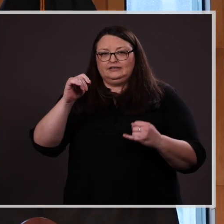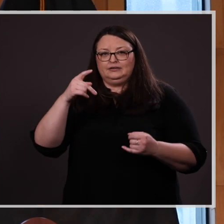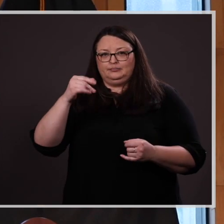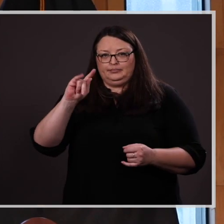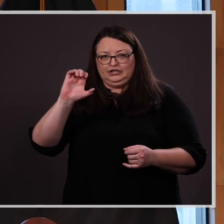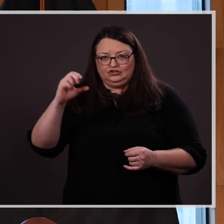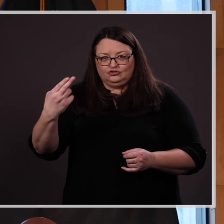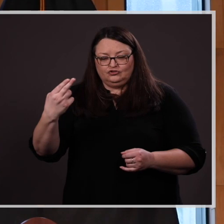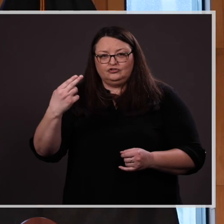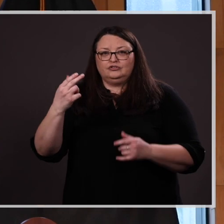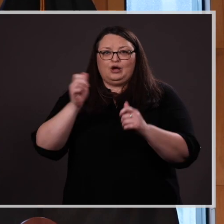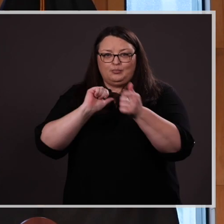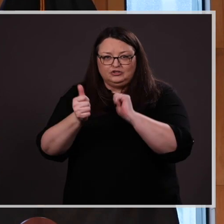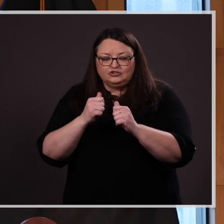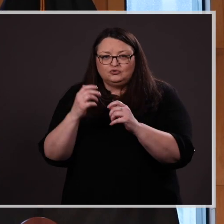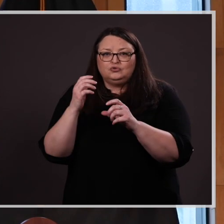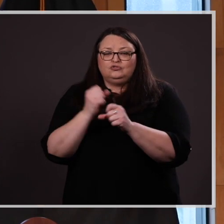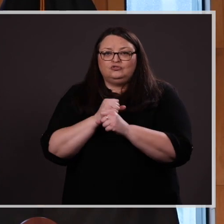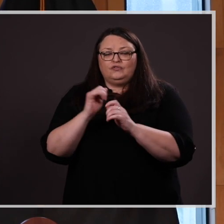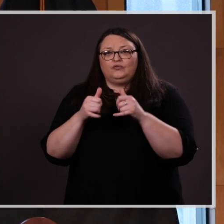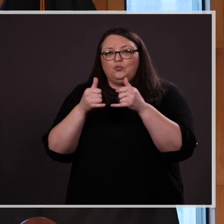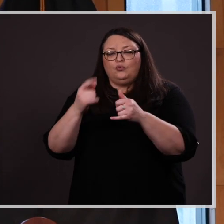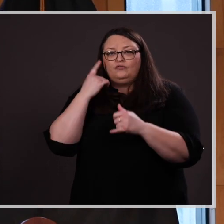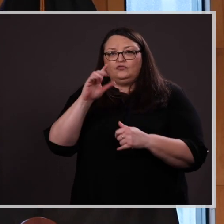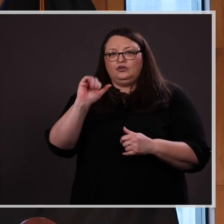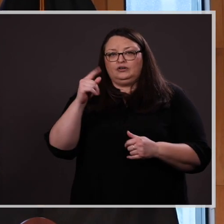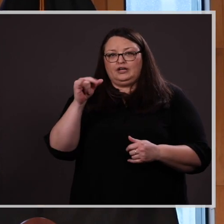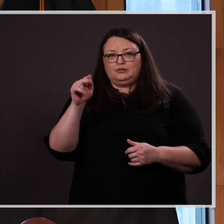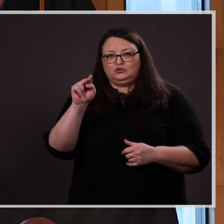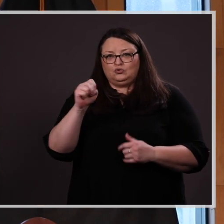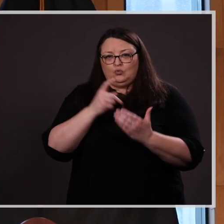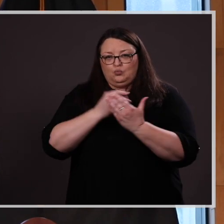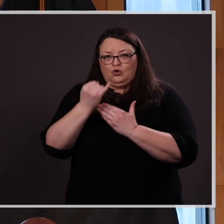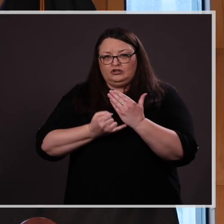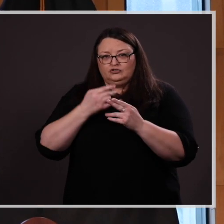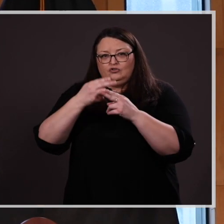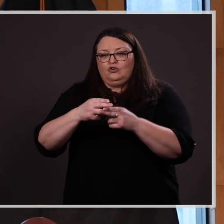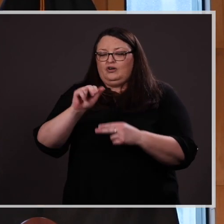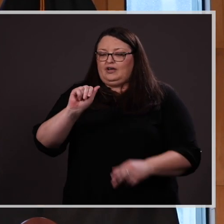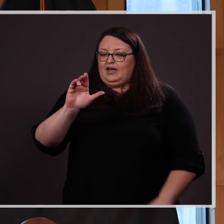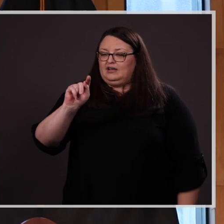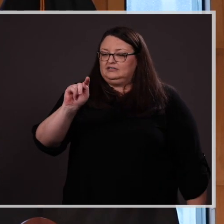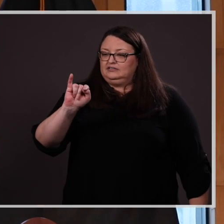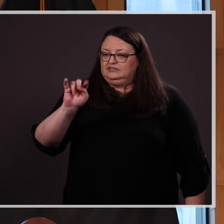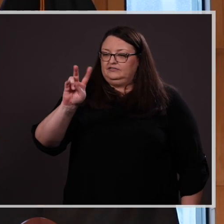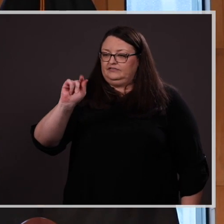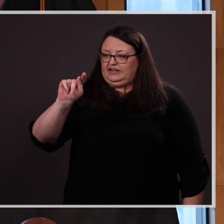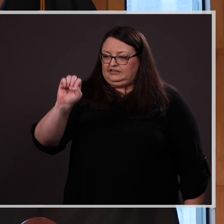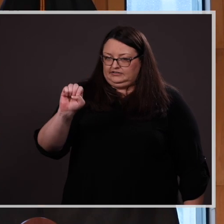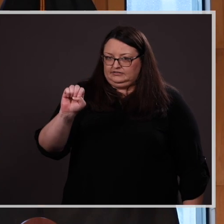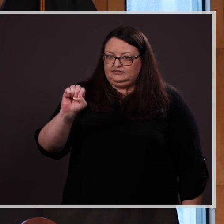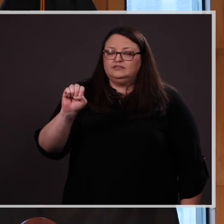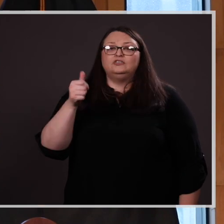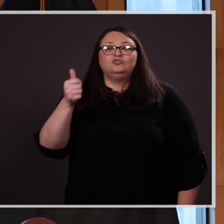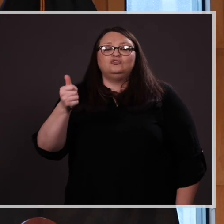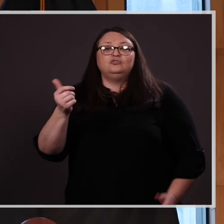she received the reward for her IT Innovation capstone project, “Actívate.” She proposed